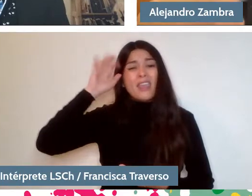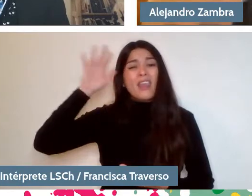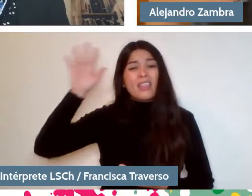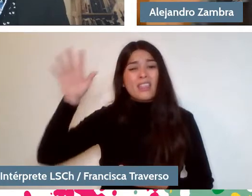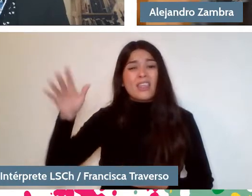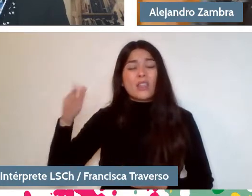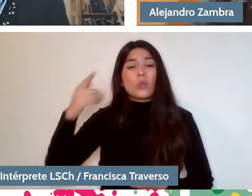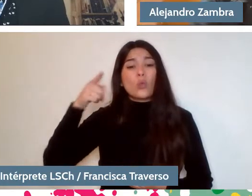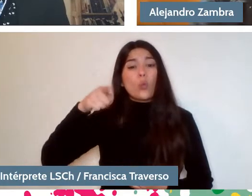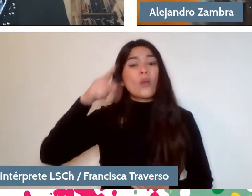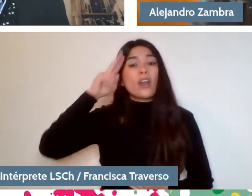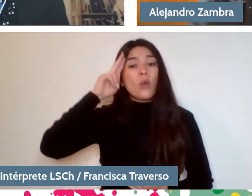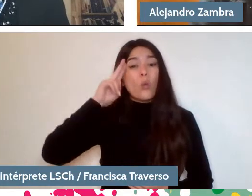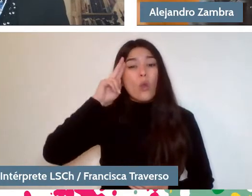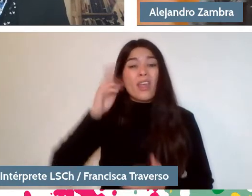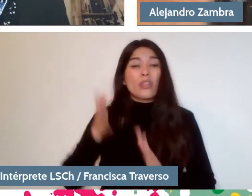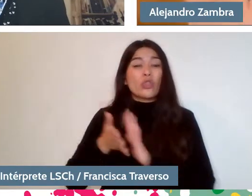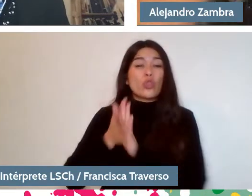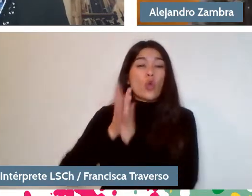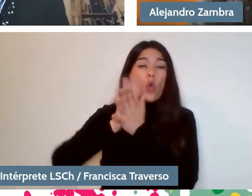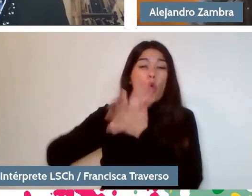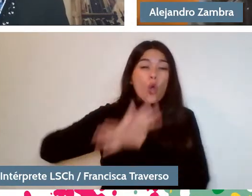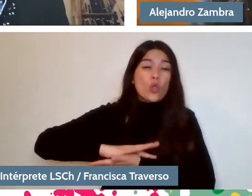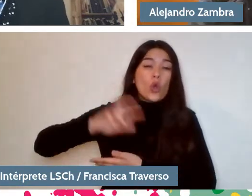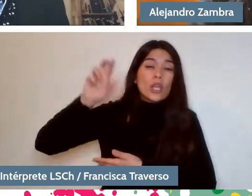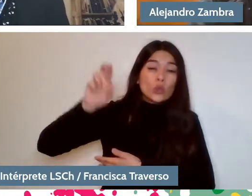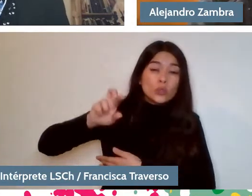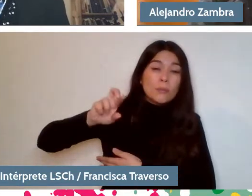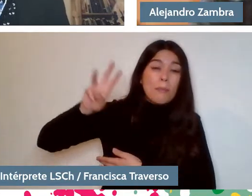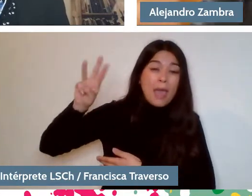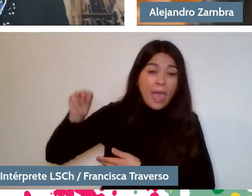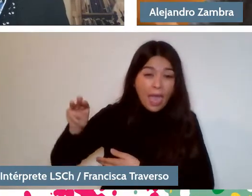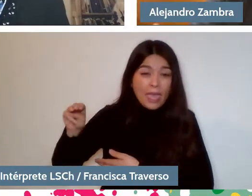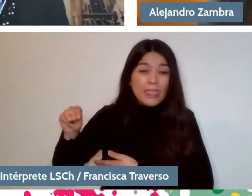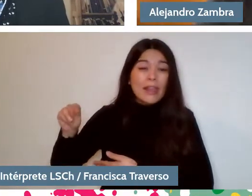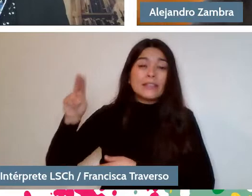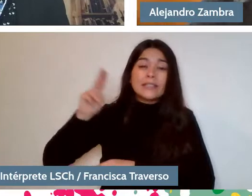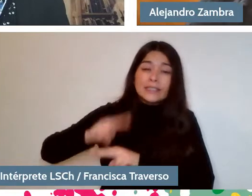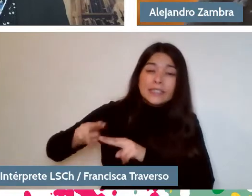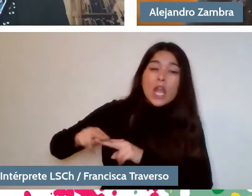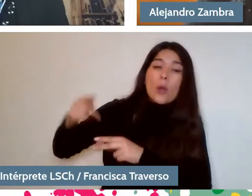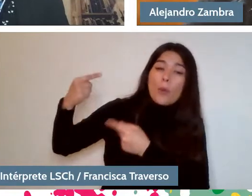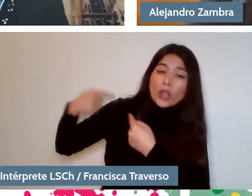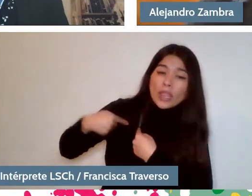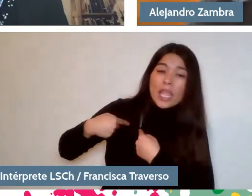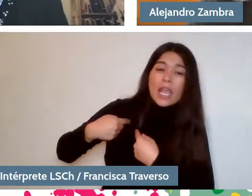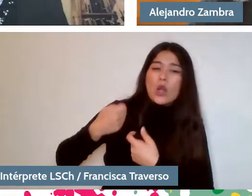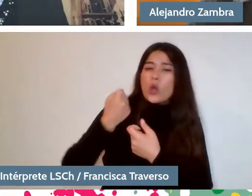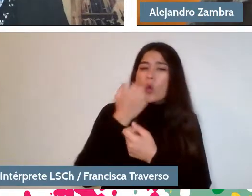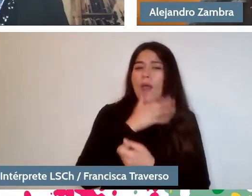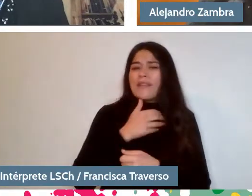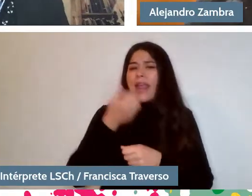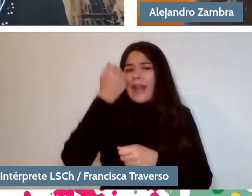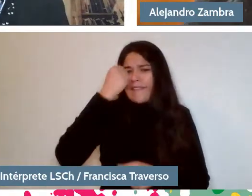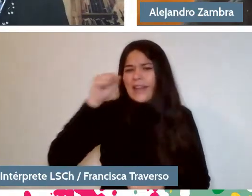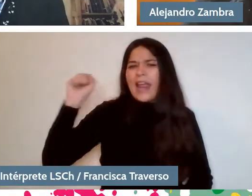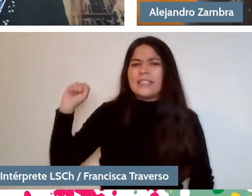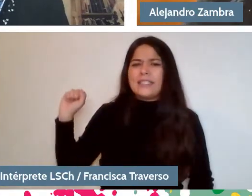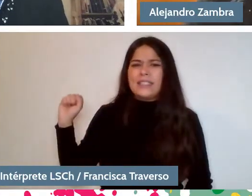what your parents did for you nobody could reveal themselves, nobody could kill their father if you remember how you were diapered